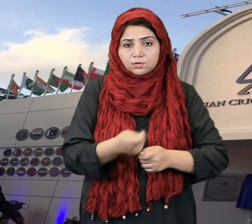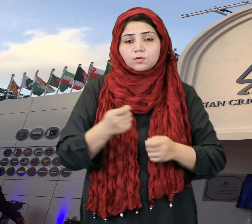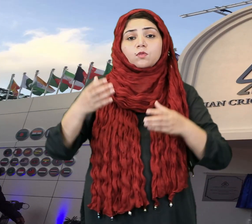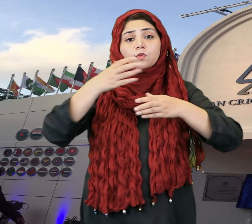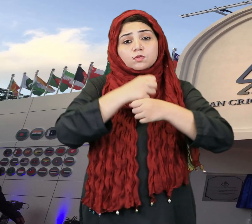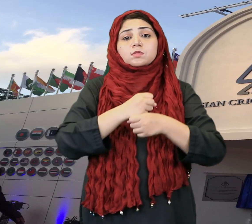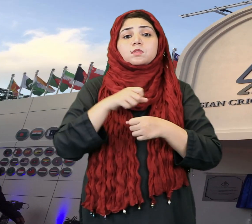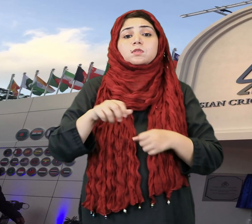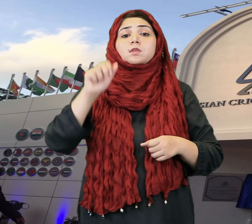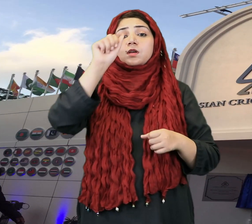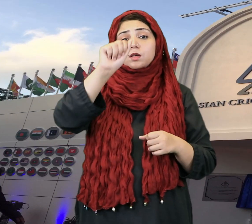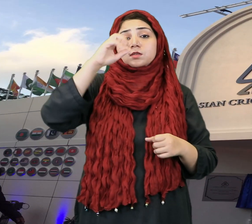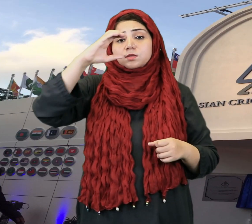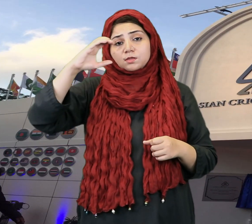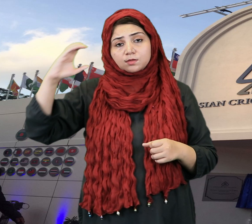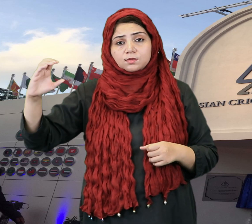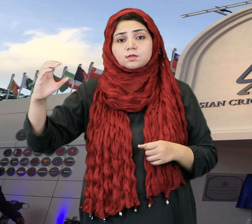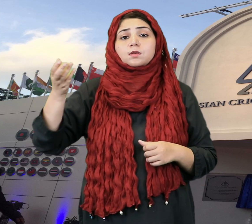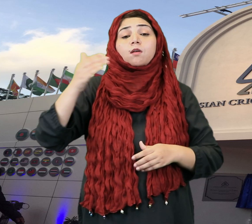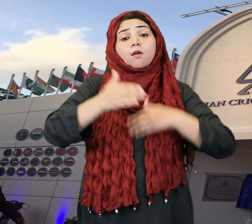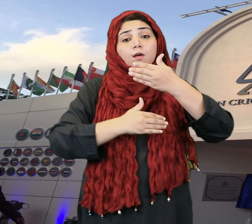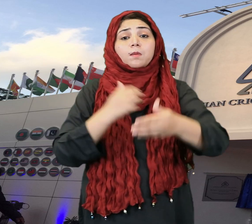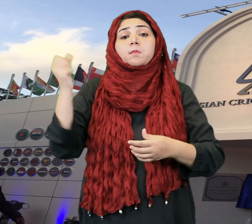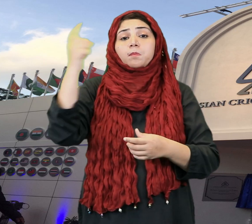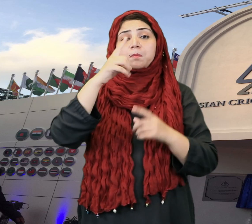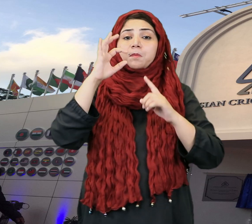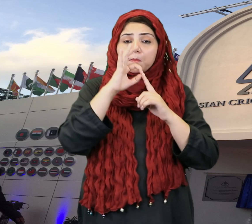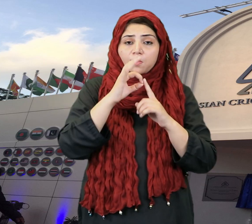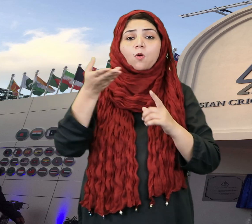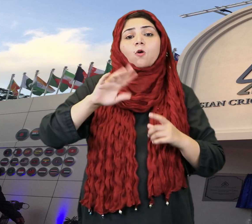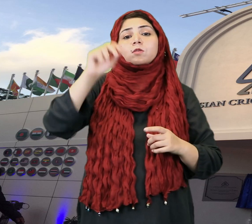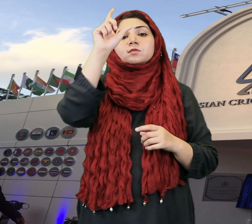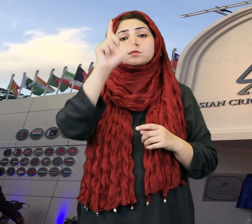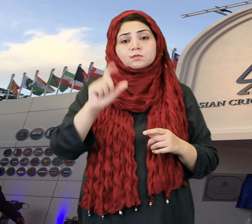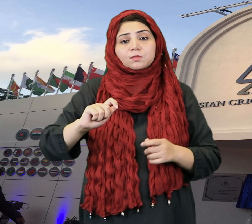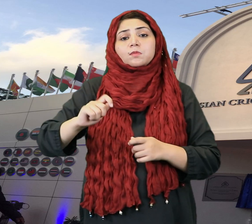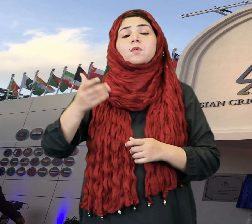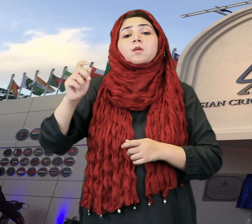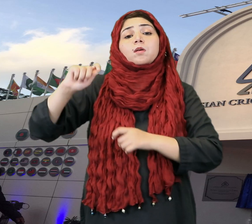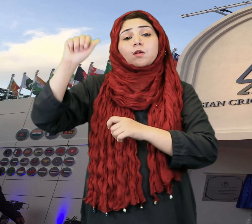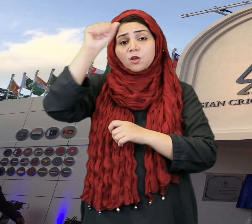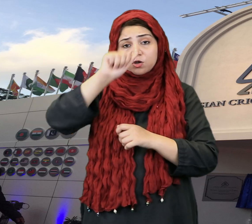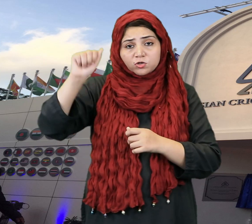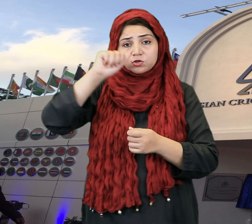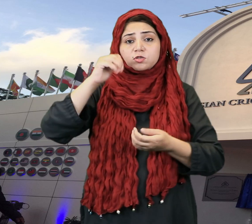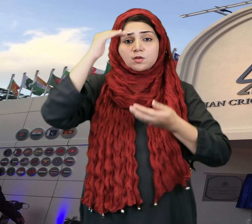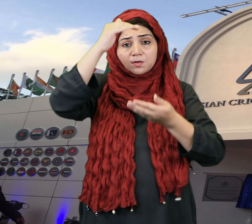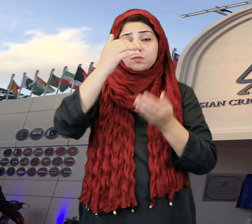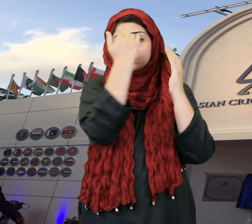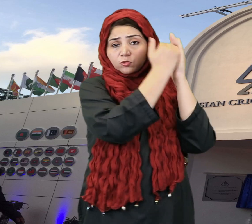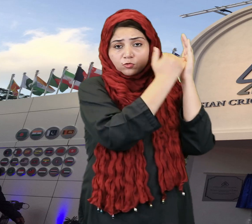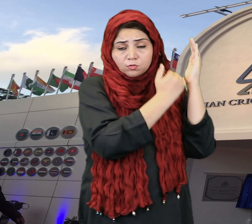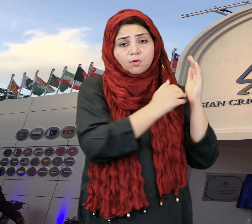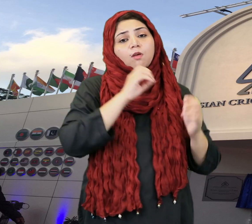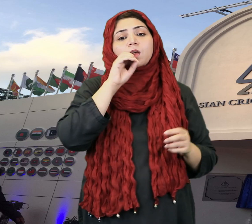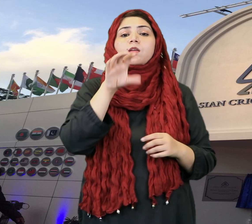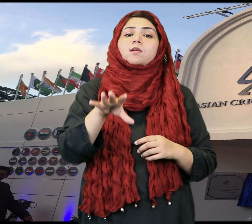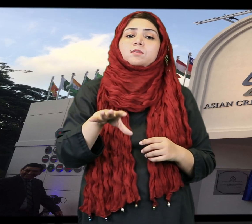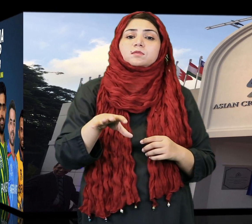The Asian Cricket Council (ACC) will reveal the schedule for the Asia Cup tomorrow, which will be held in Pakistan and Sri Lanka next month.